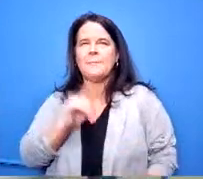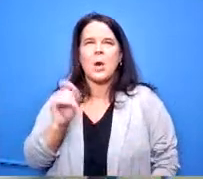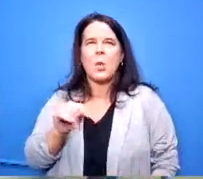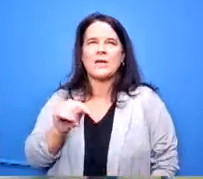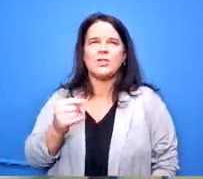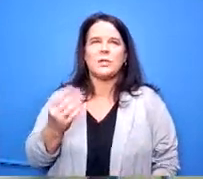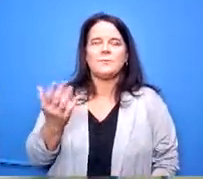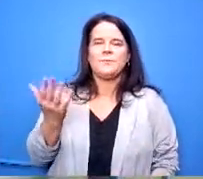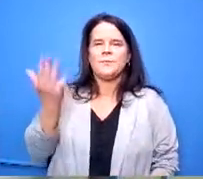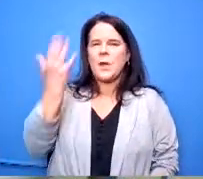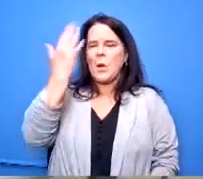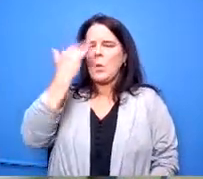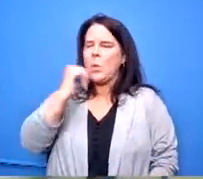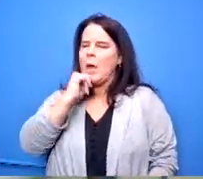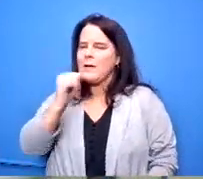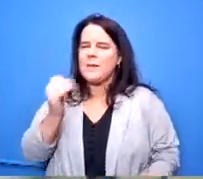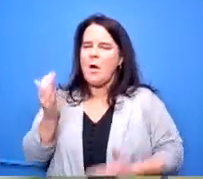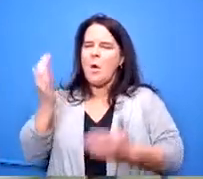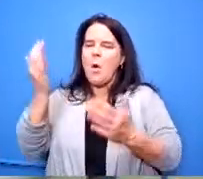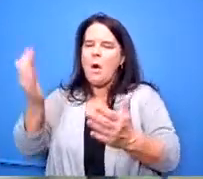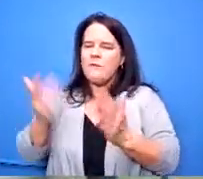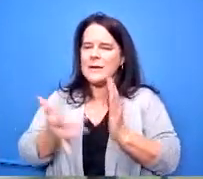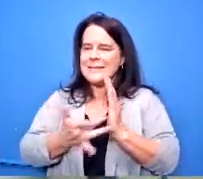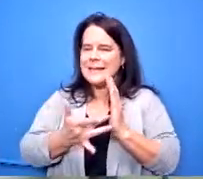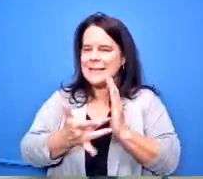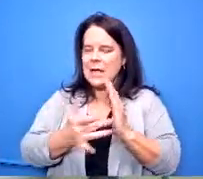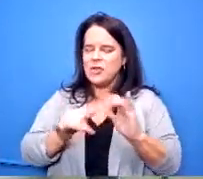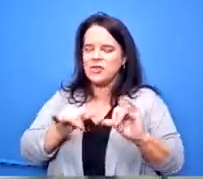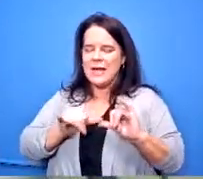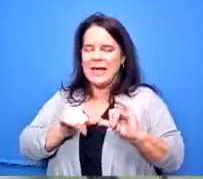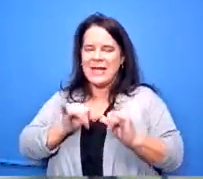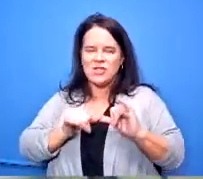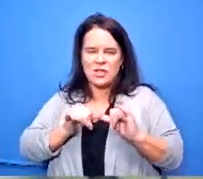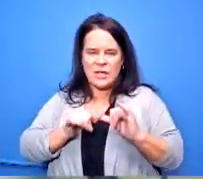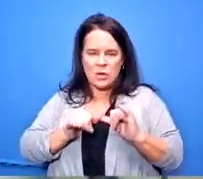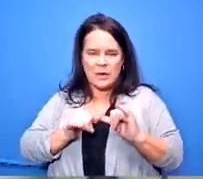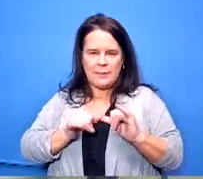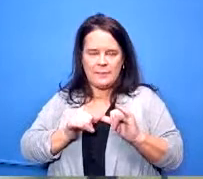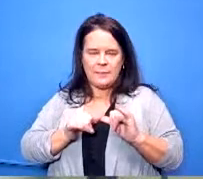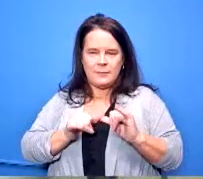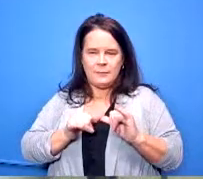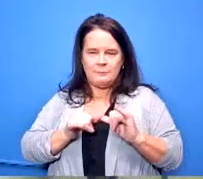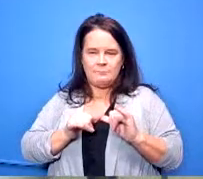we offering the technology and engineering portion of a stem program if it's called a stem school